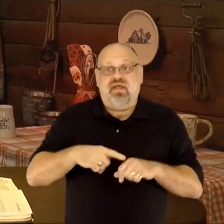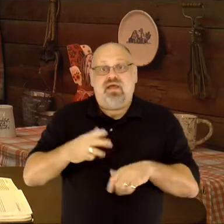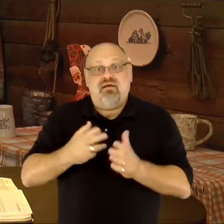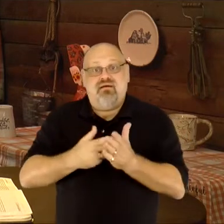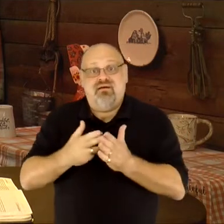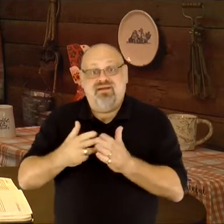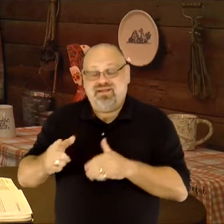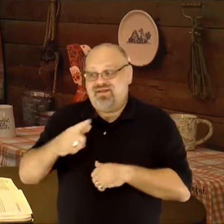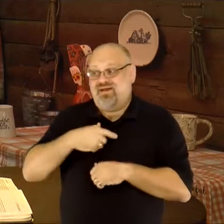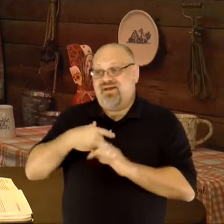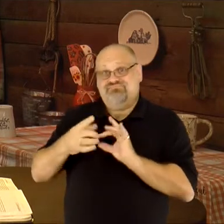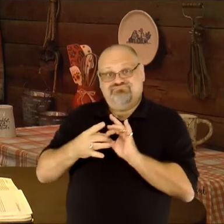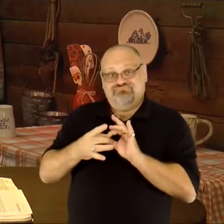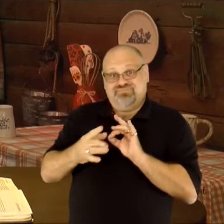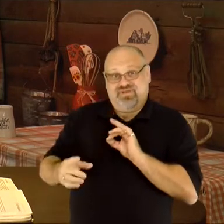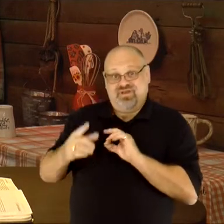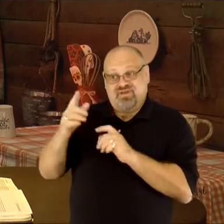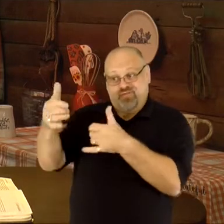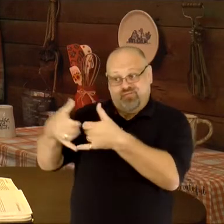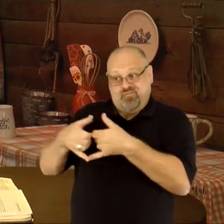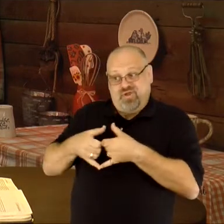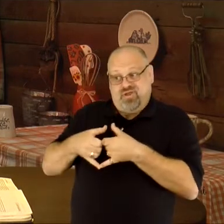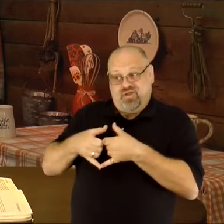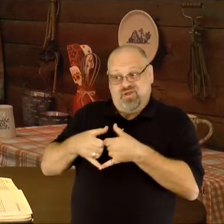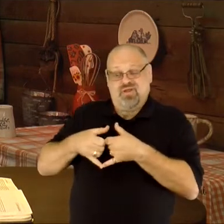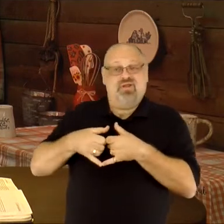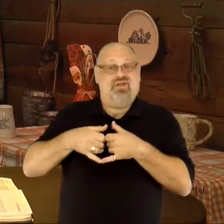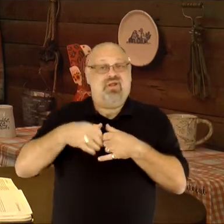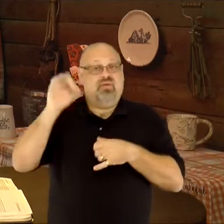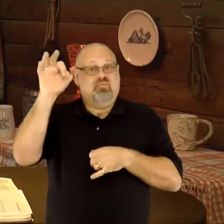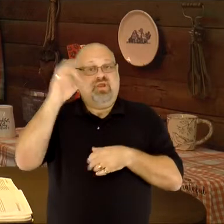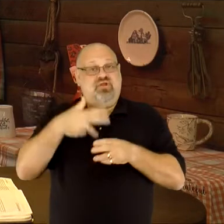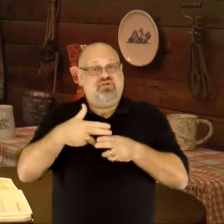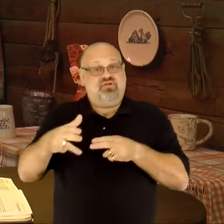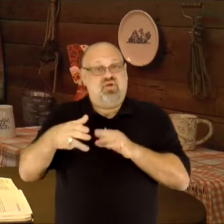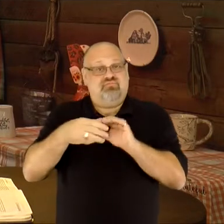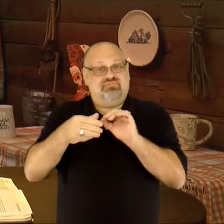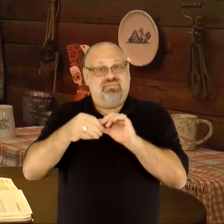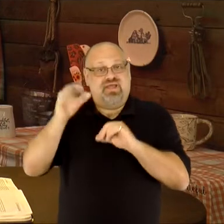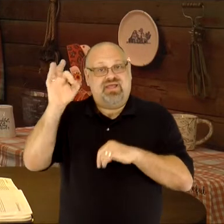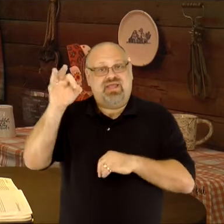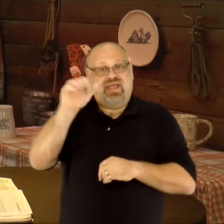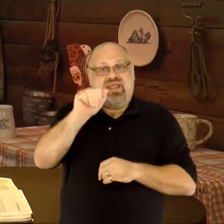sermon at the Assemblies of God National Fine Arts Festival? I titled the message: